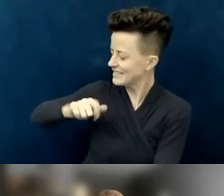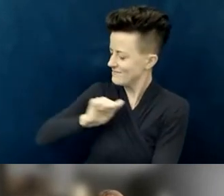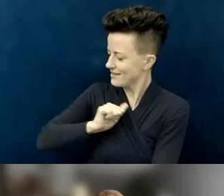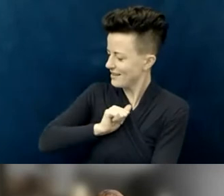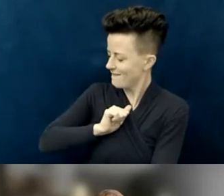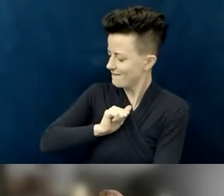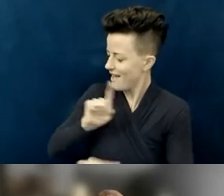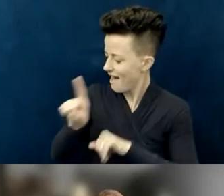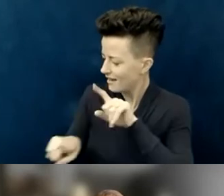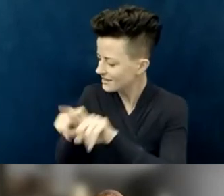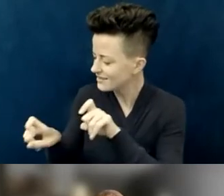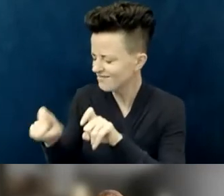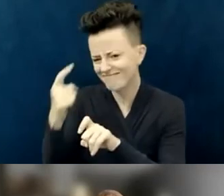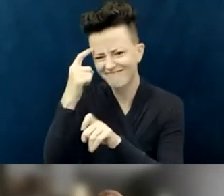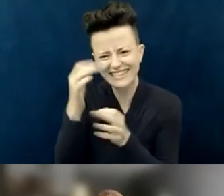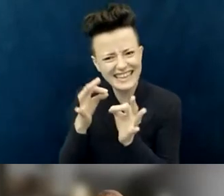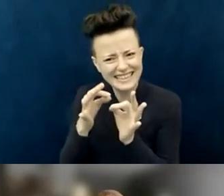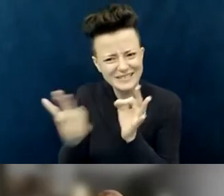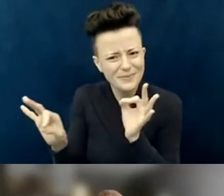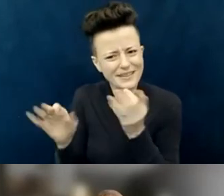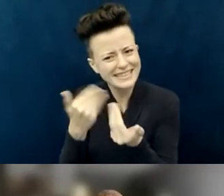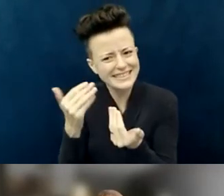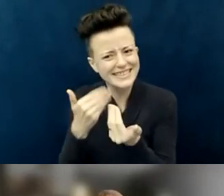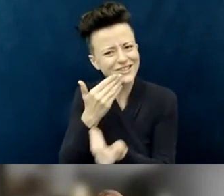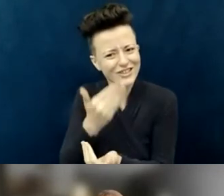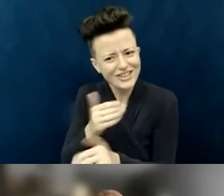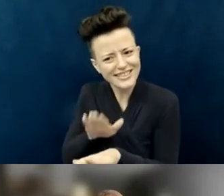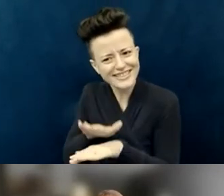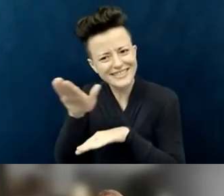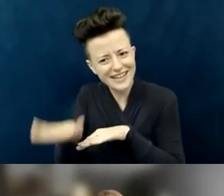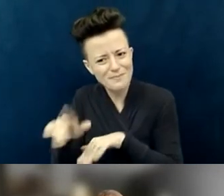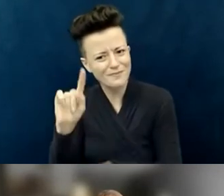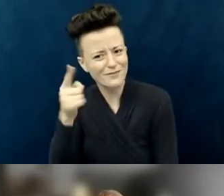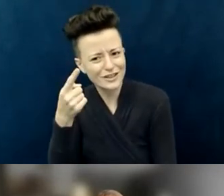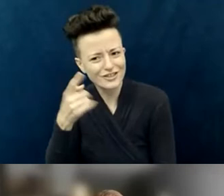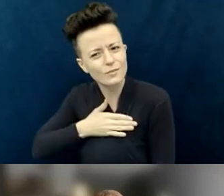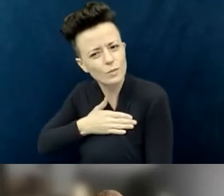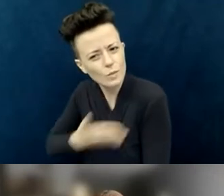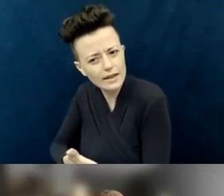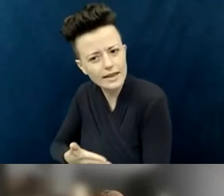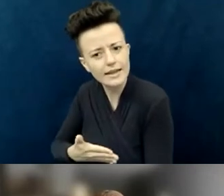approachable first step to getting started is being willing to ask the question,